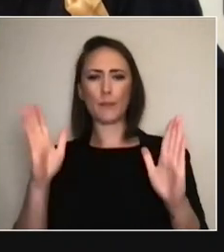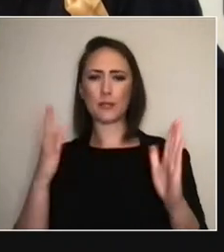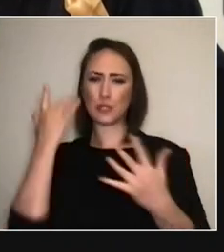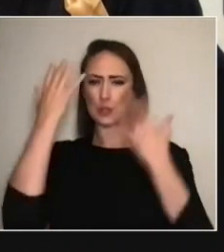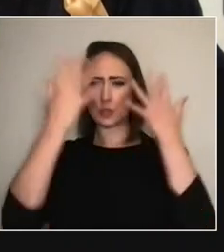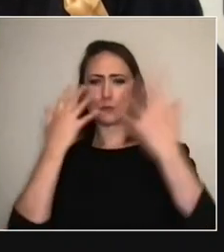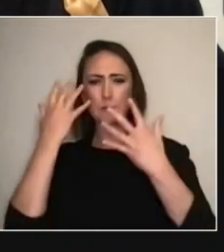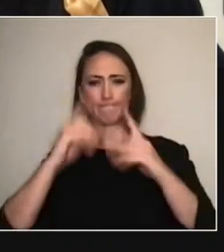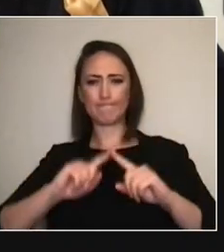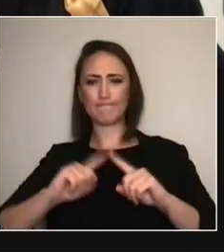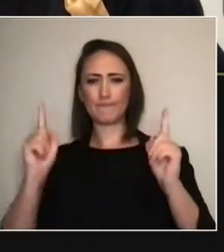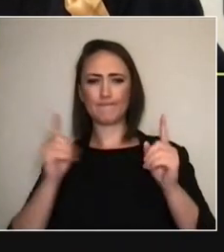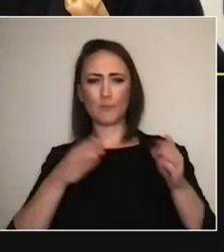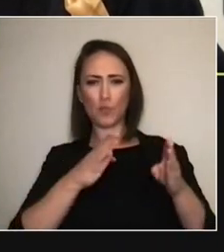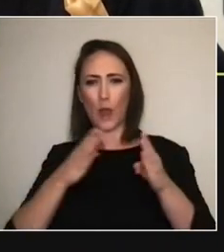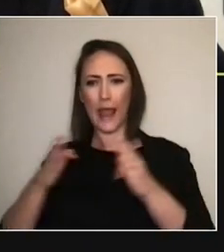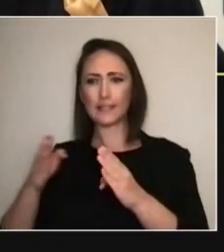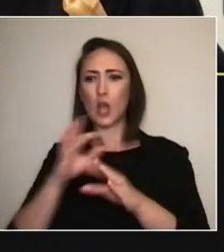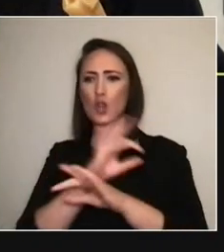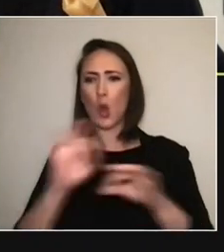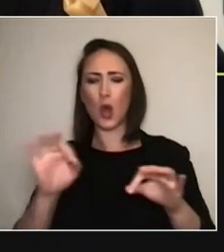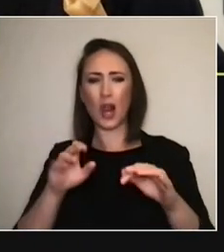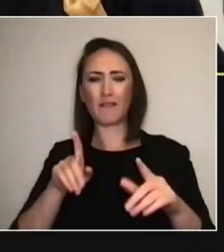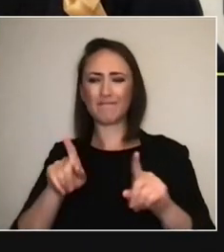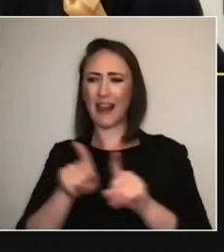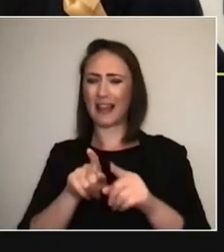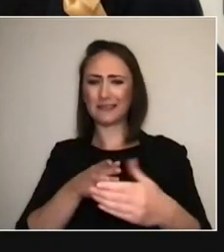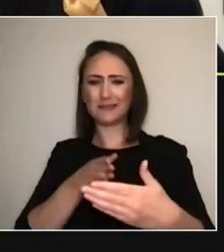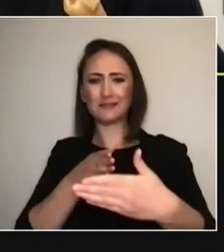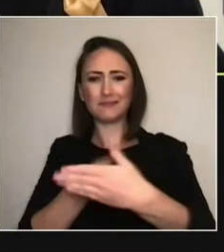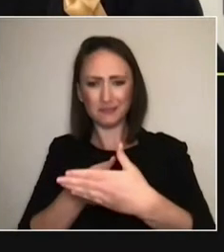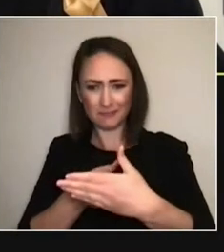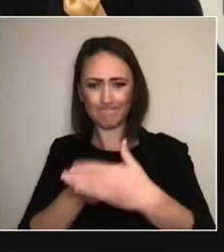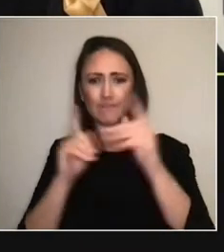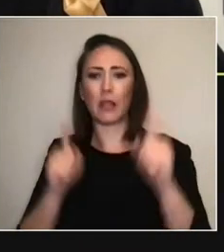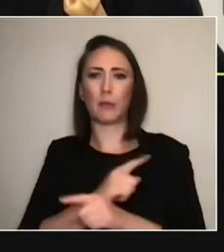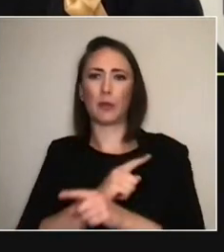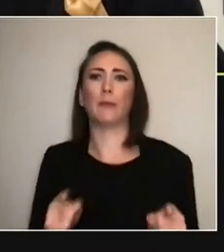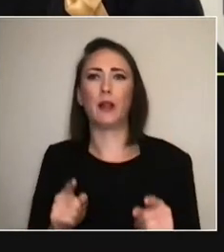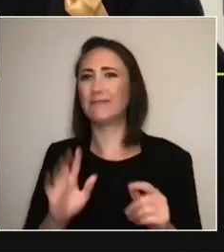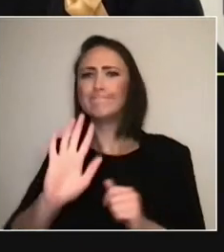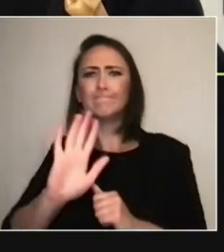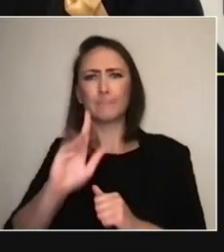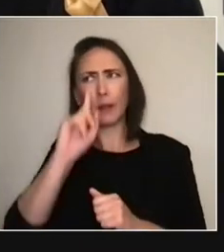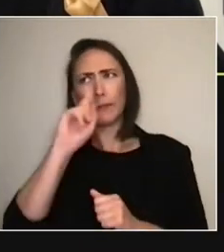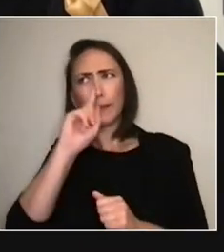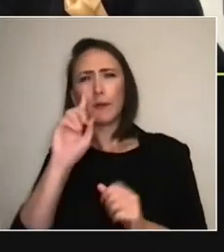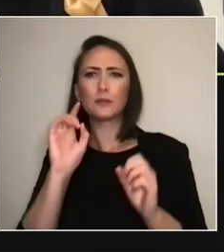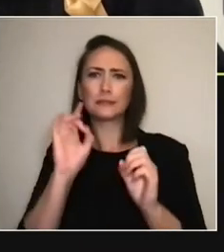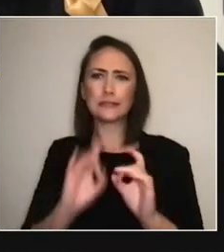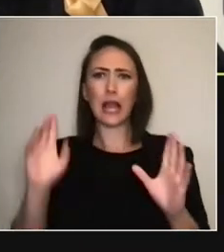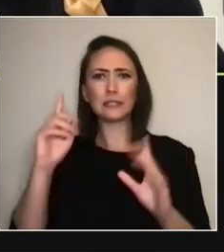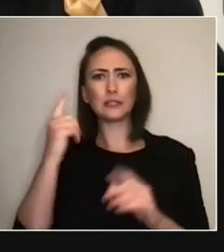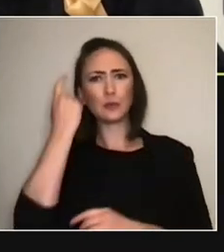rather than hinder you. - Yeah, I think it presents a really interesting conundrum around that idea of presentation, right?